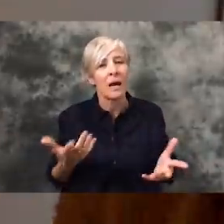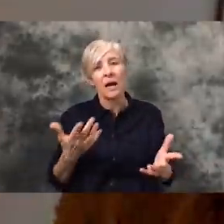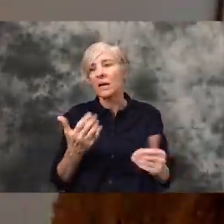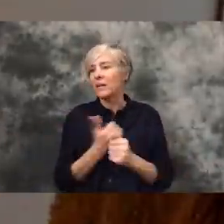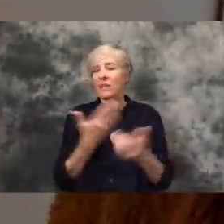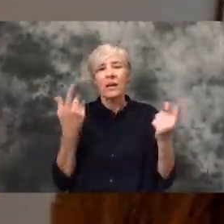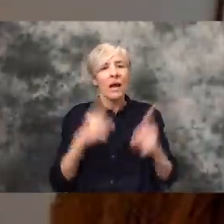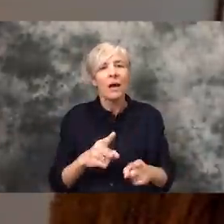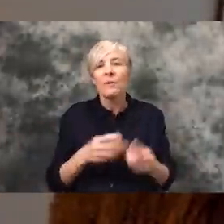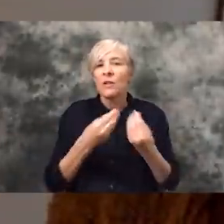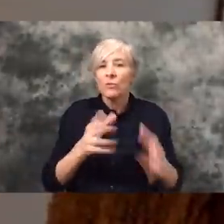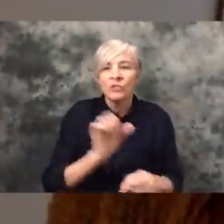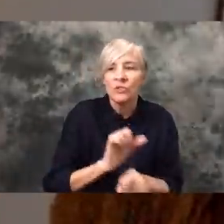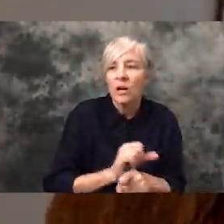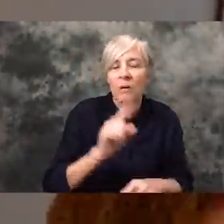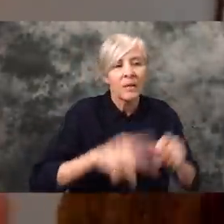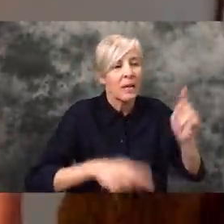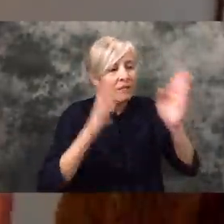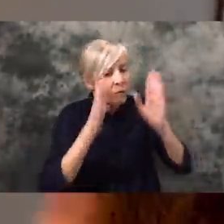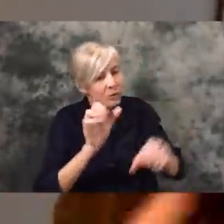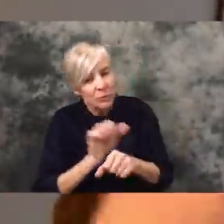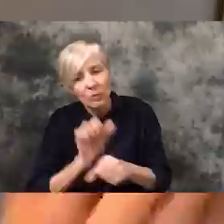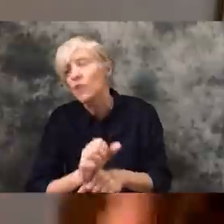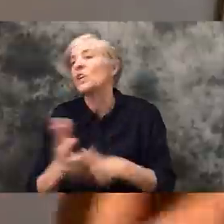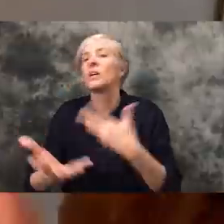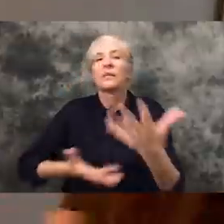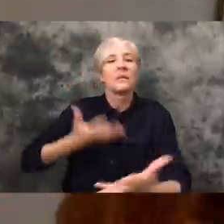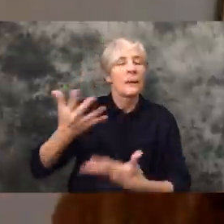things transpiring at the same time. And to think that we're in a situation now